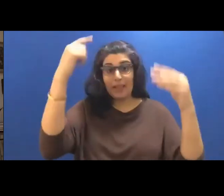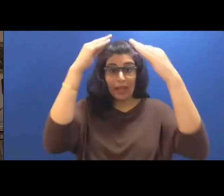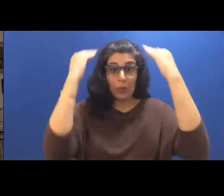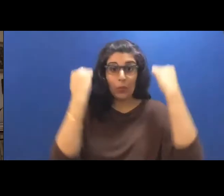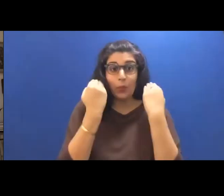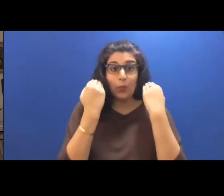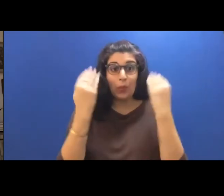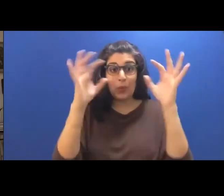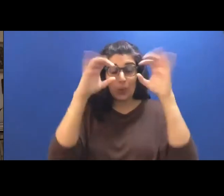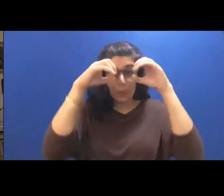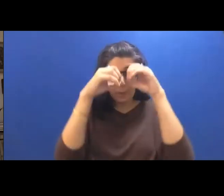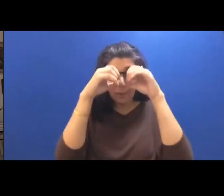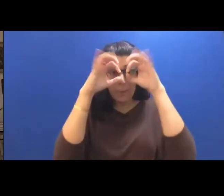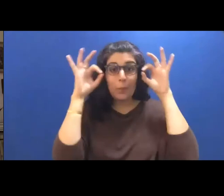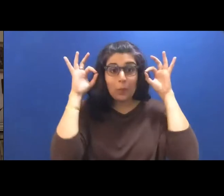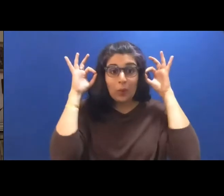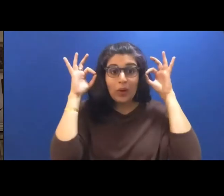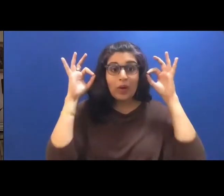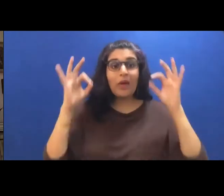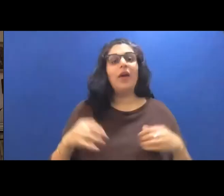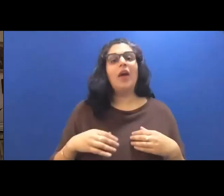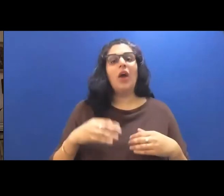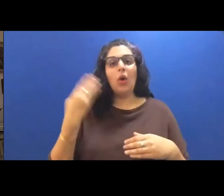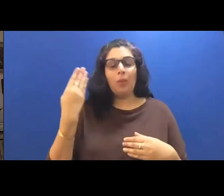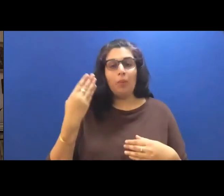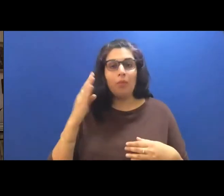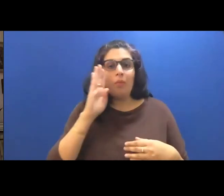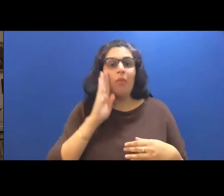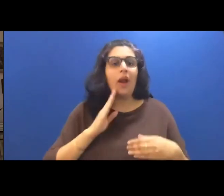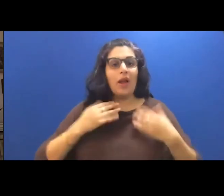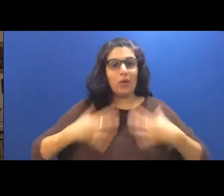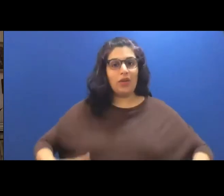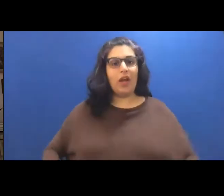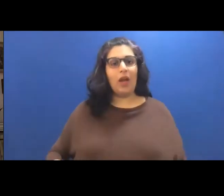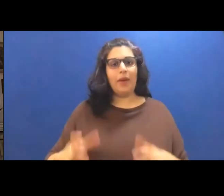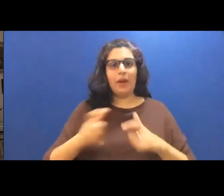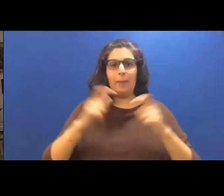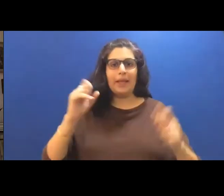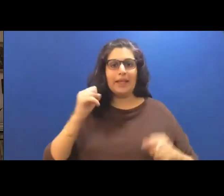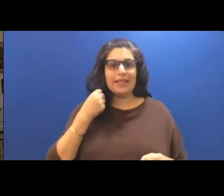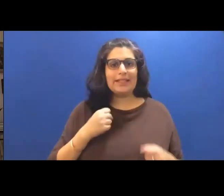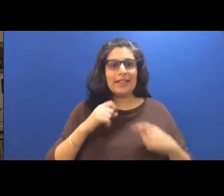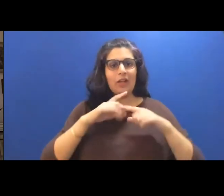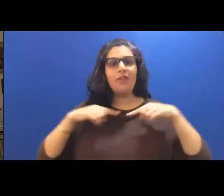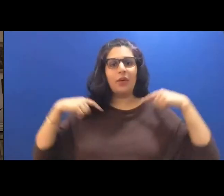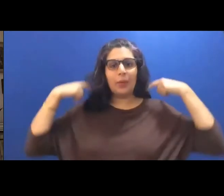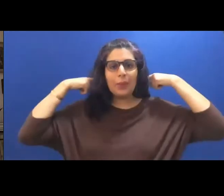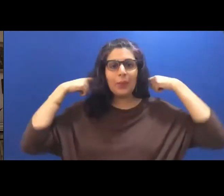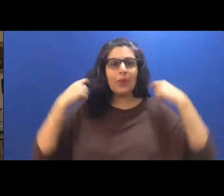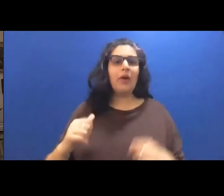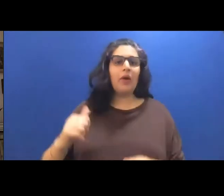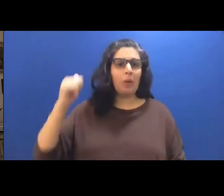I'm wearing a brown top and a big silver necklace. And behind me you can see a number of paintings